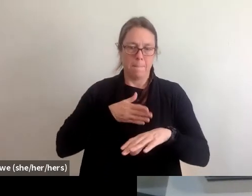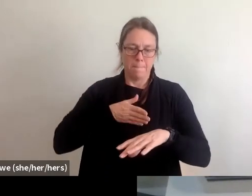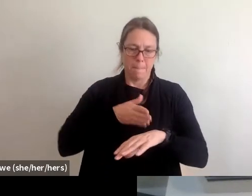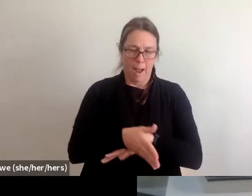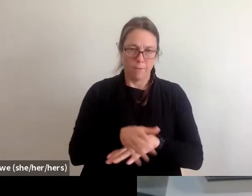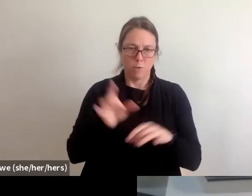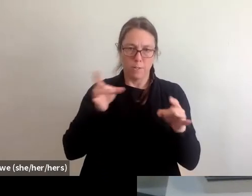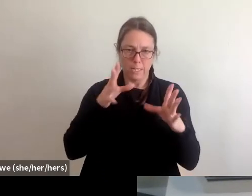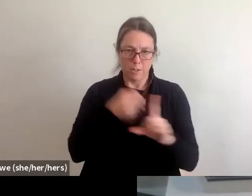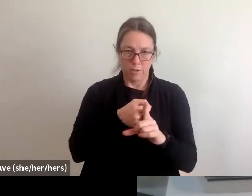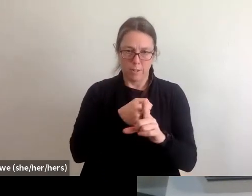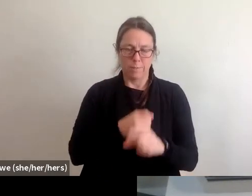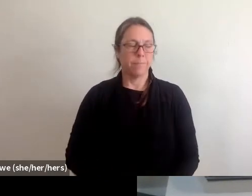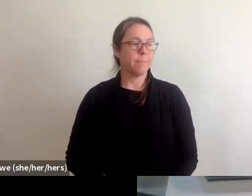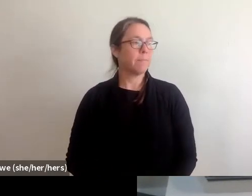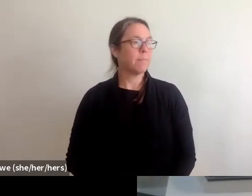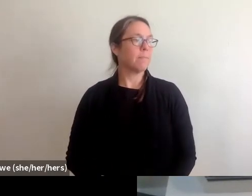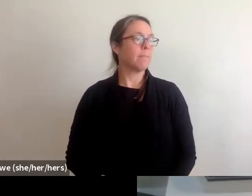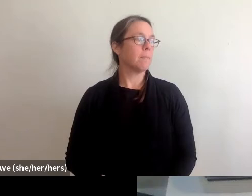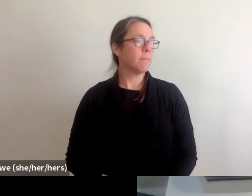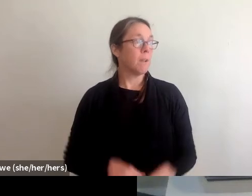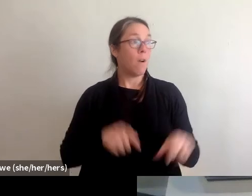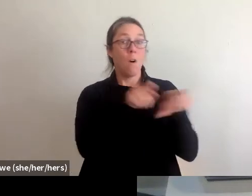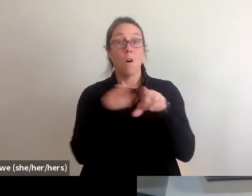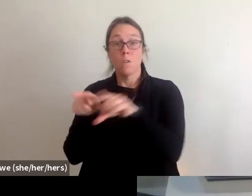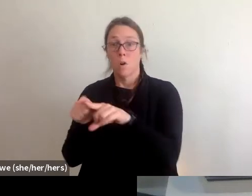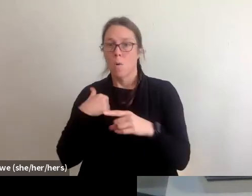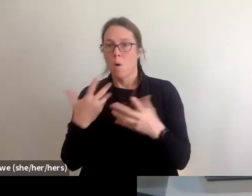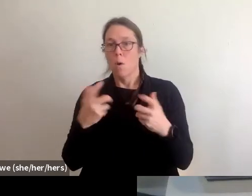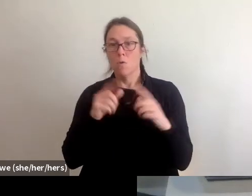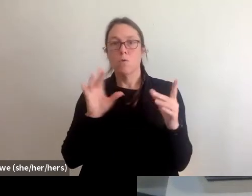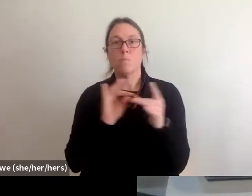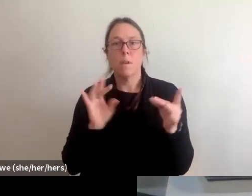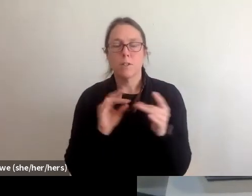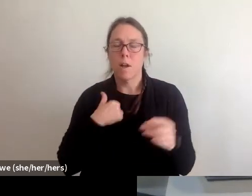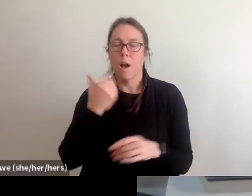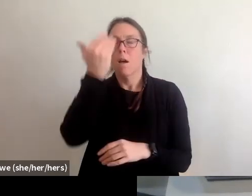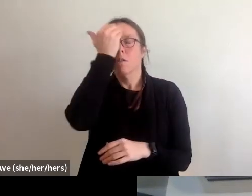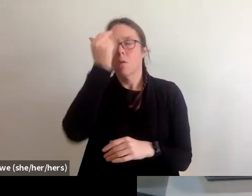In addition, I did wanna note, I know that that I have already harped on FEMA's worry